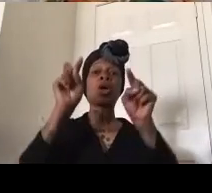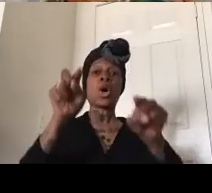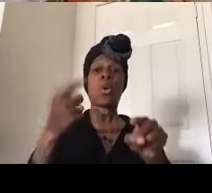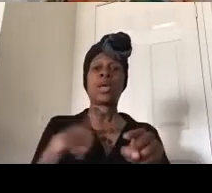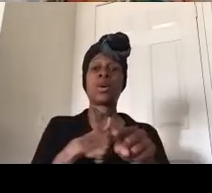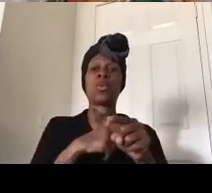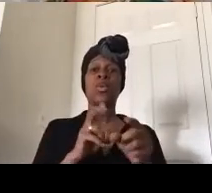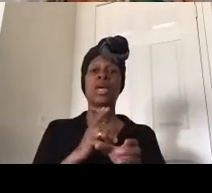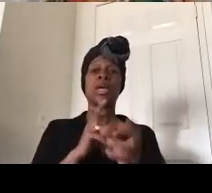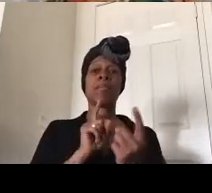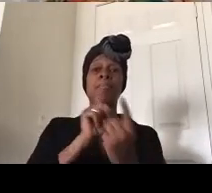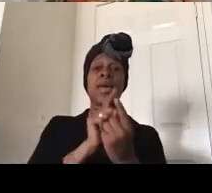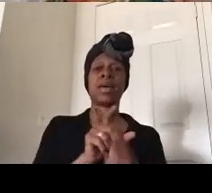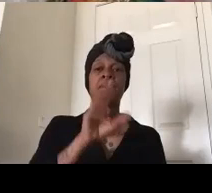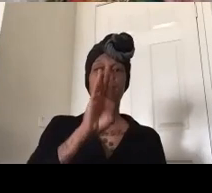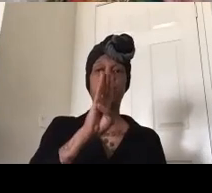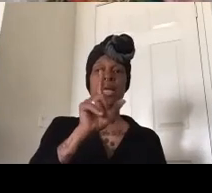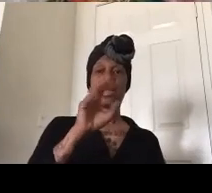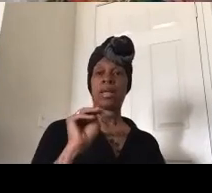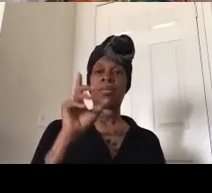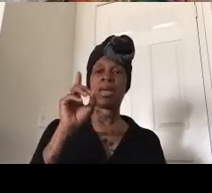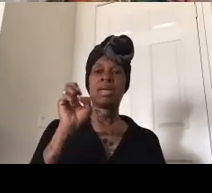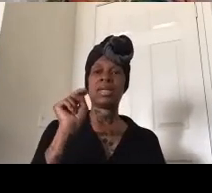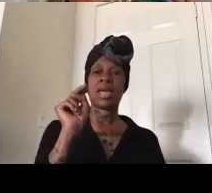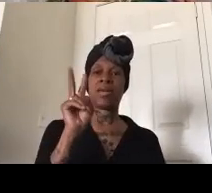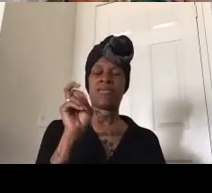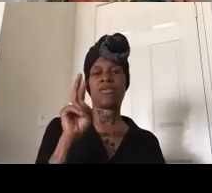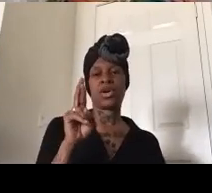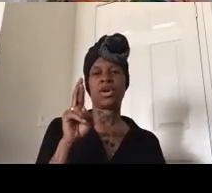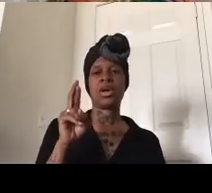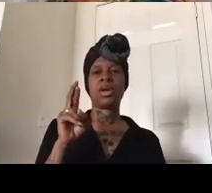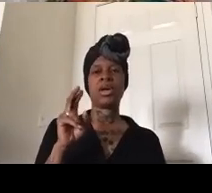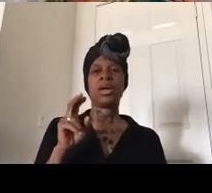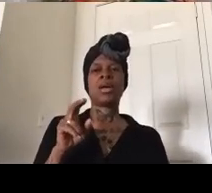denver blm denver um they call themselves blm 5280 because